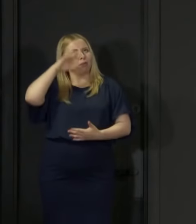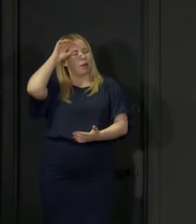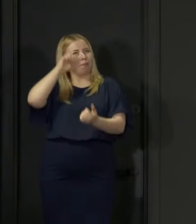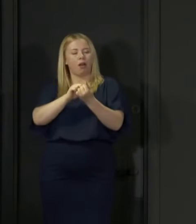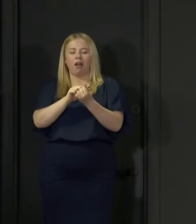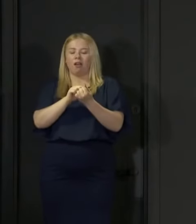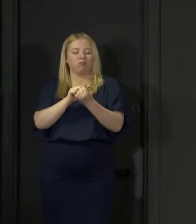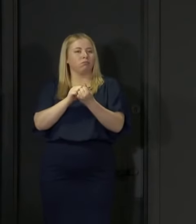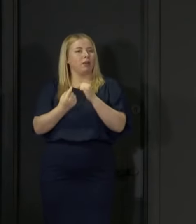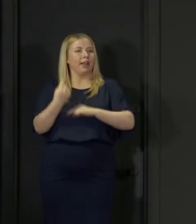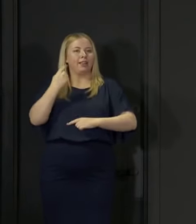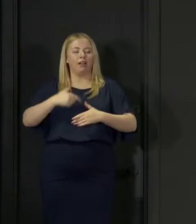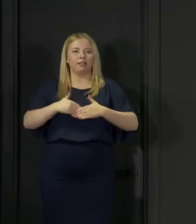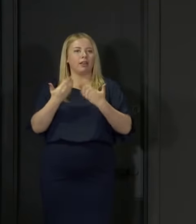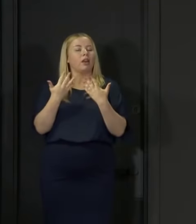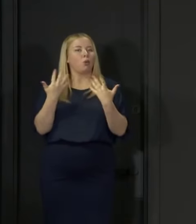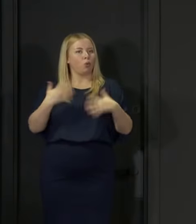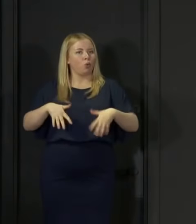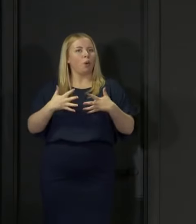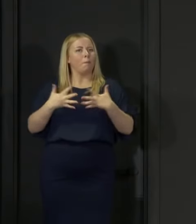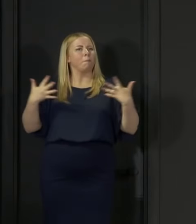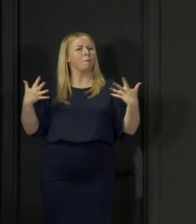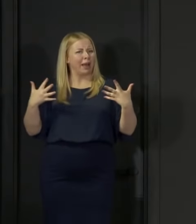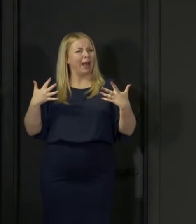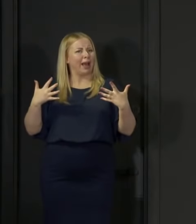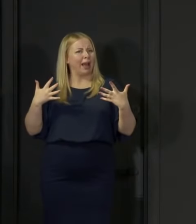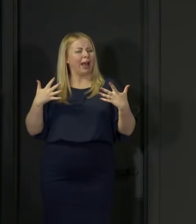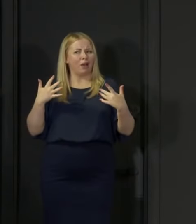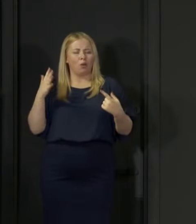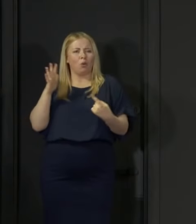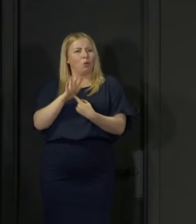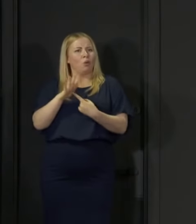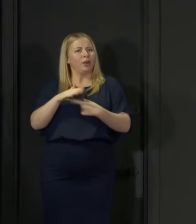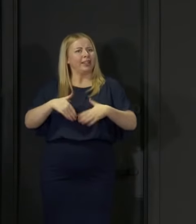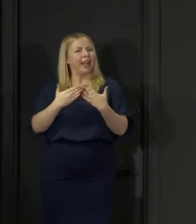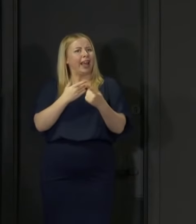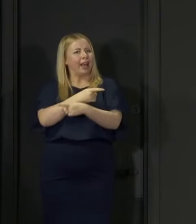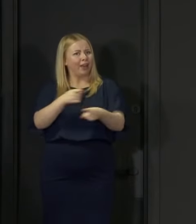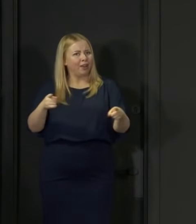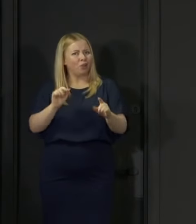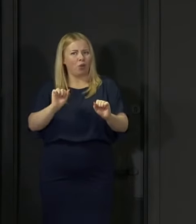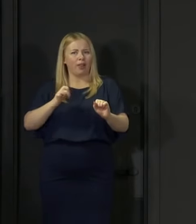It is a really big moment in a young person's life so I hope you got what you were hoping